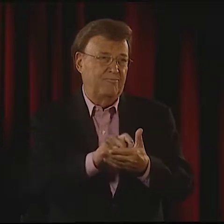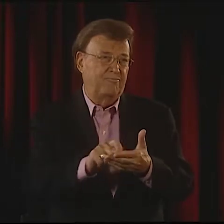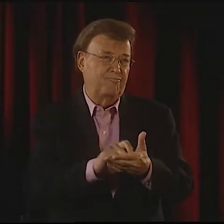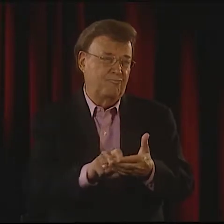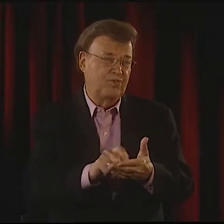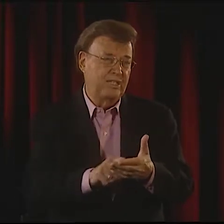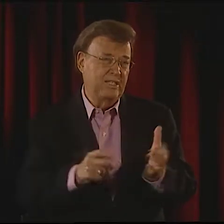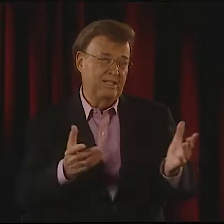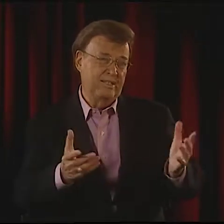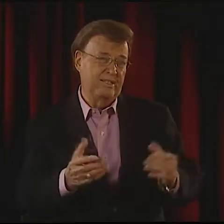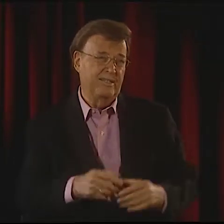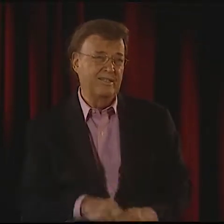WITH THEIR WRITING.